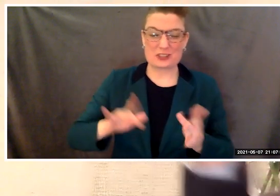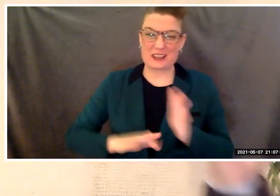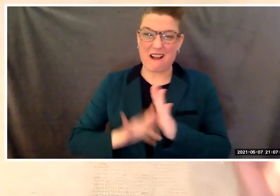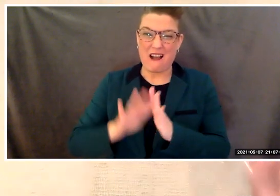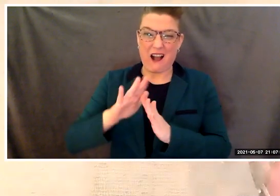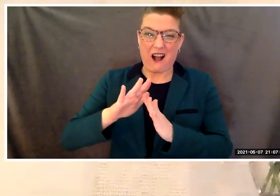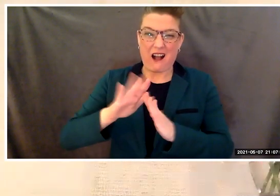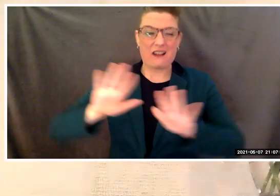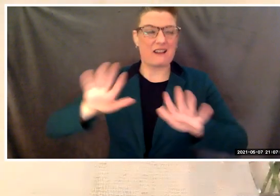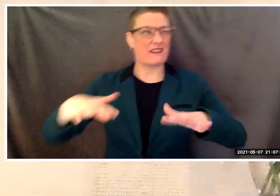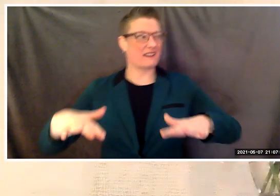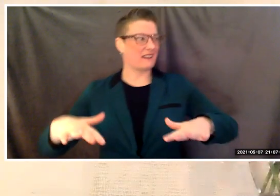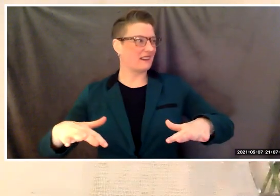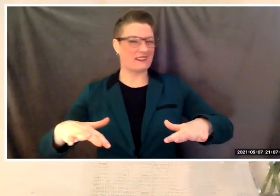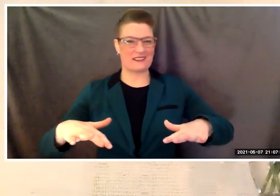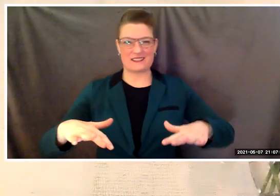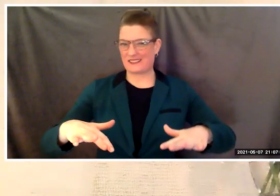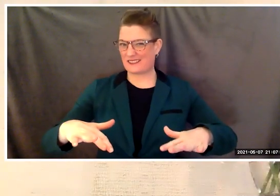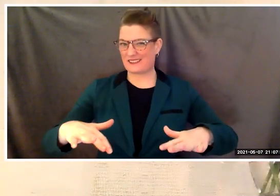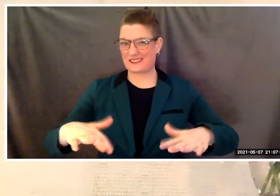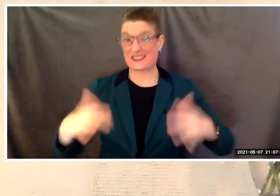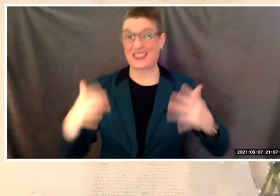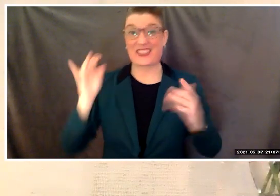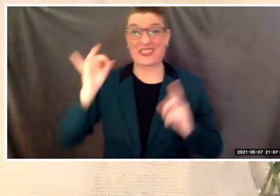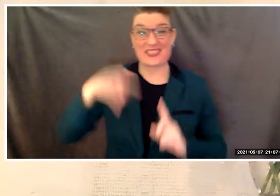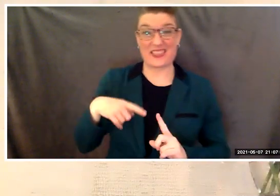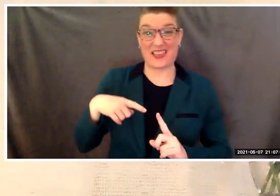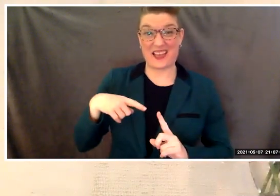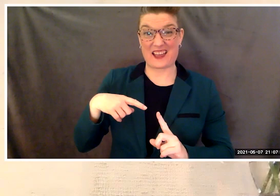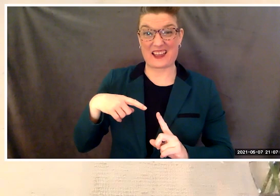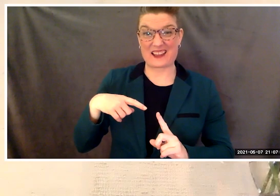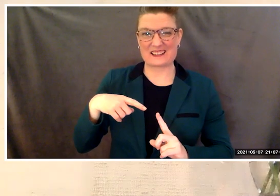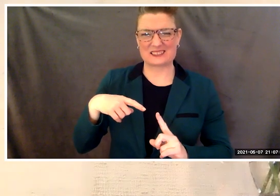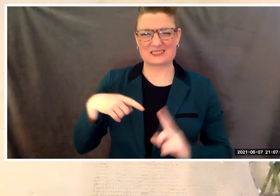and that my dear graduates is a monumental feat.